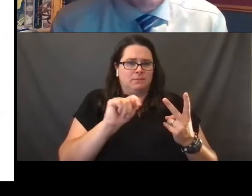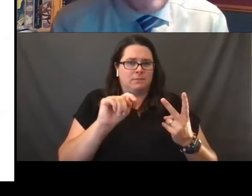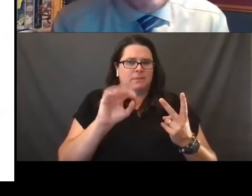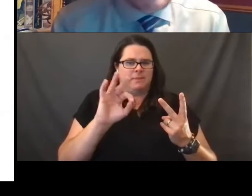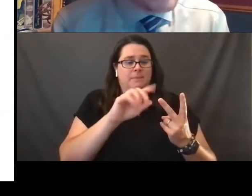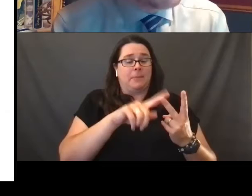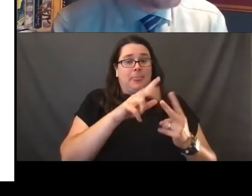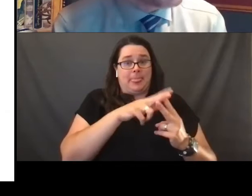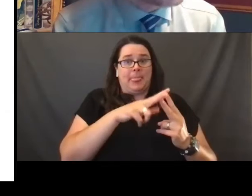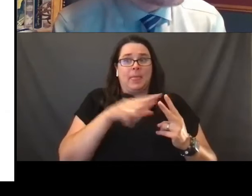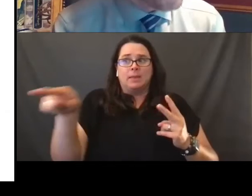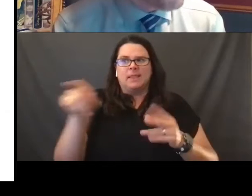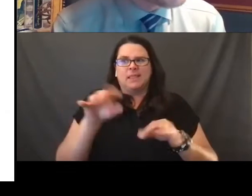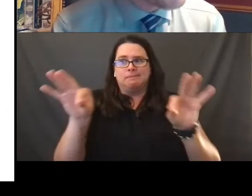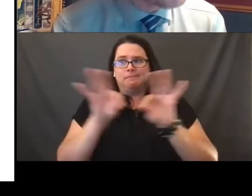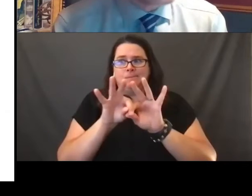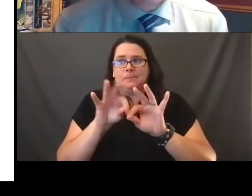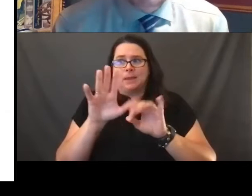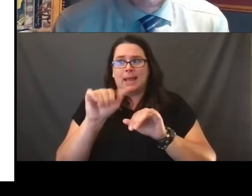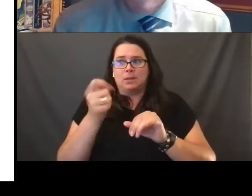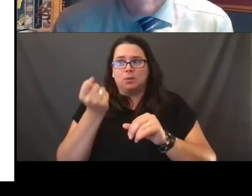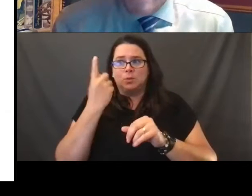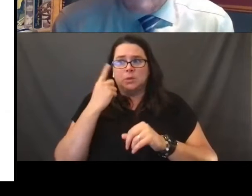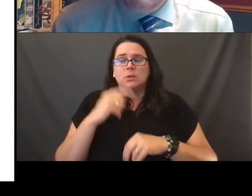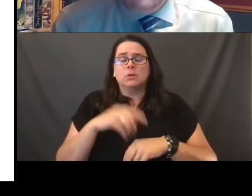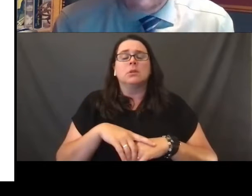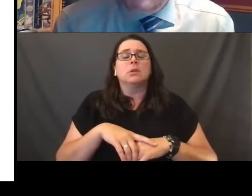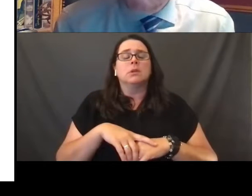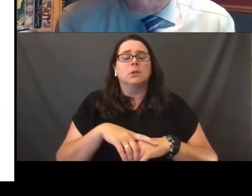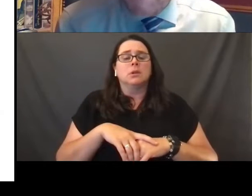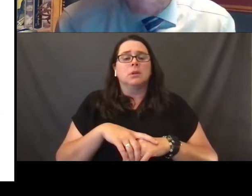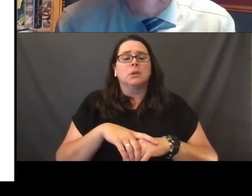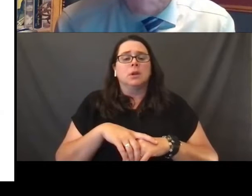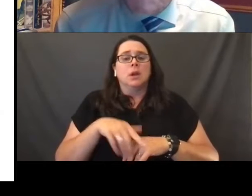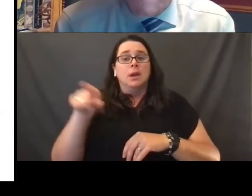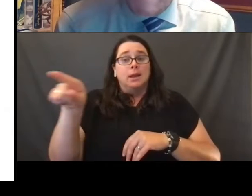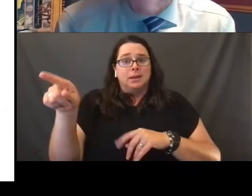to understand tonight when it comes to the employment rights